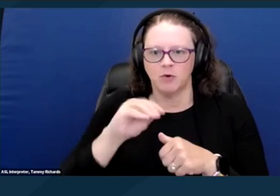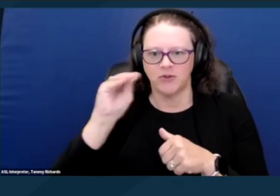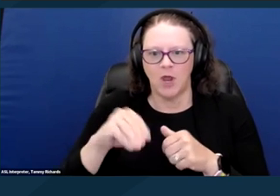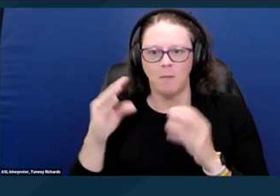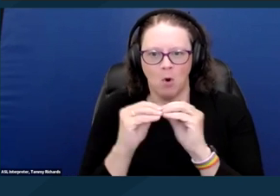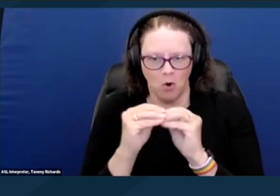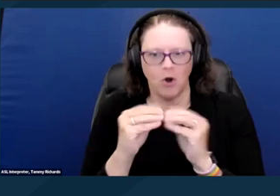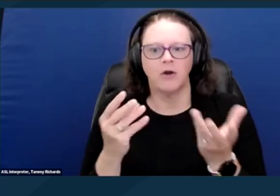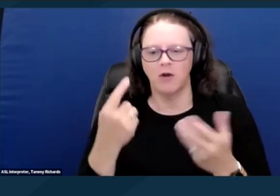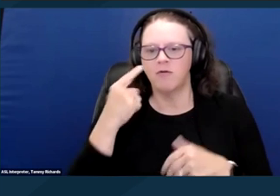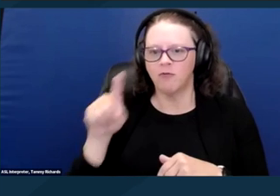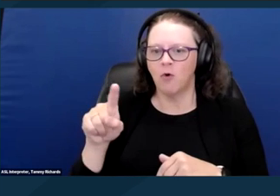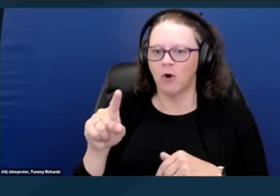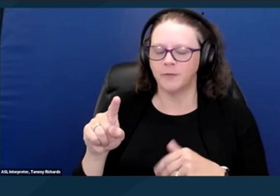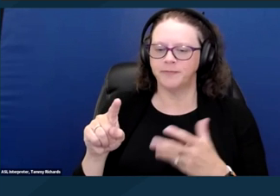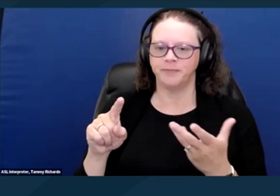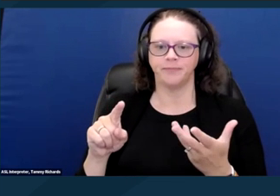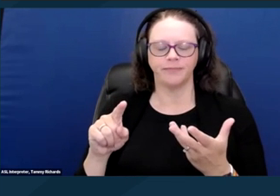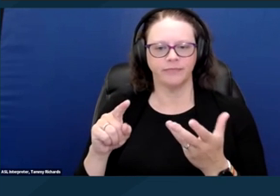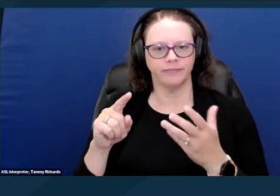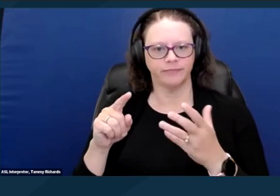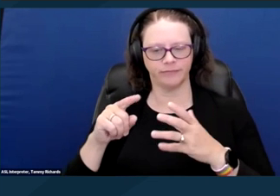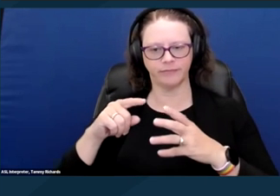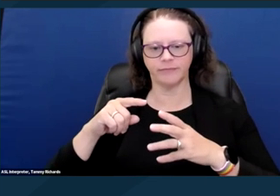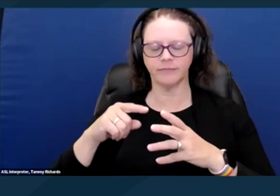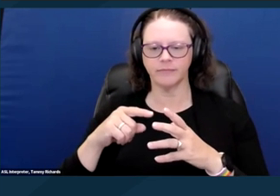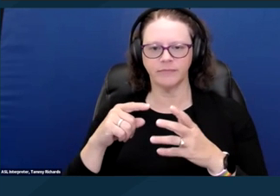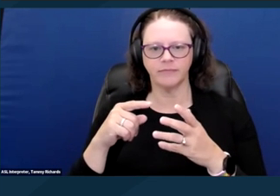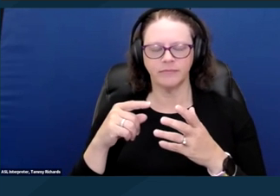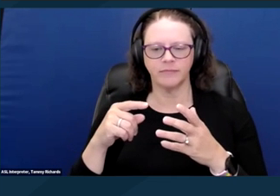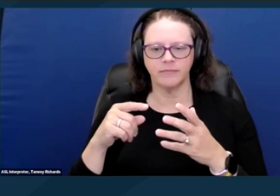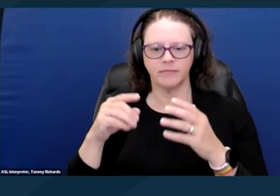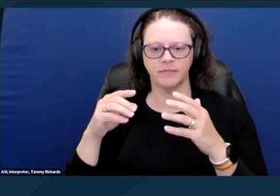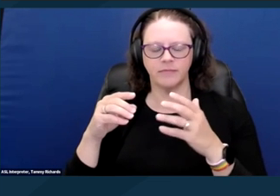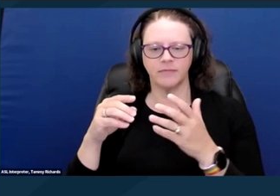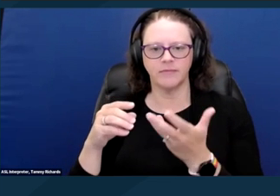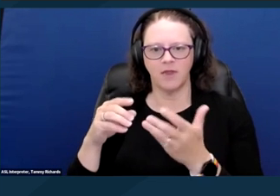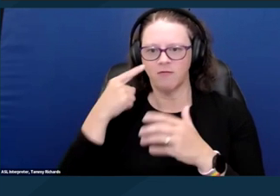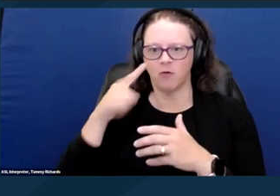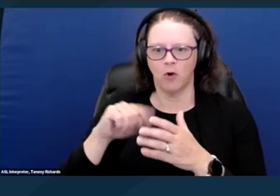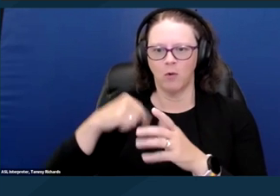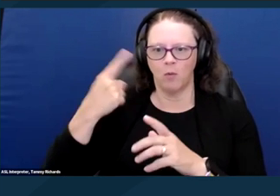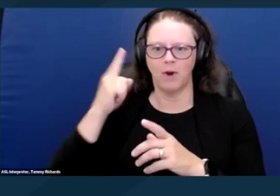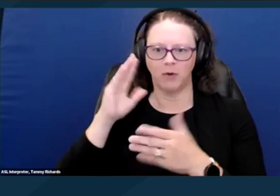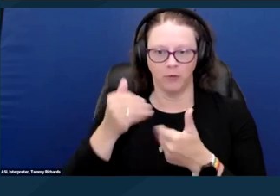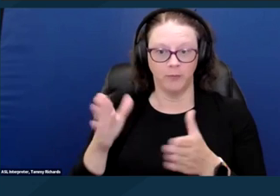So folks who are on SSI only are really priced out of being able to afford housing at all. Next slide please.